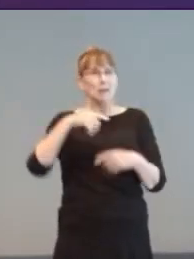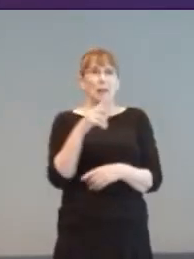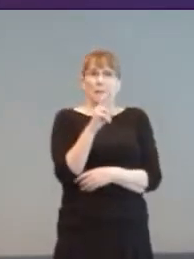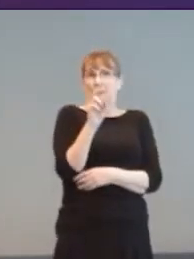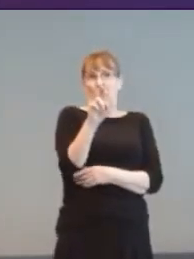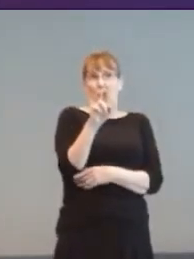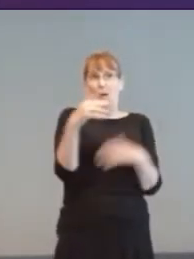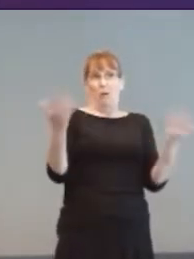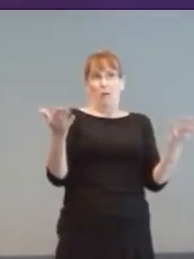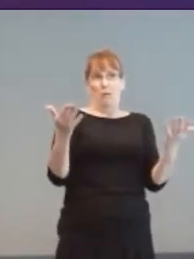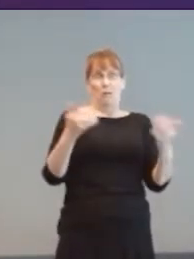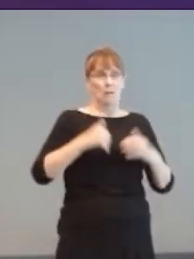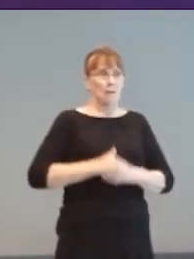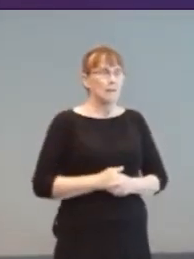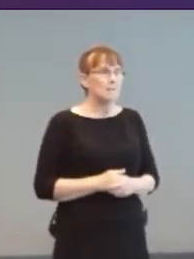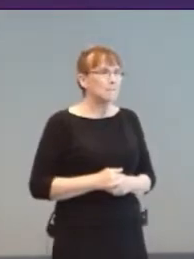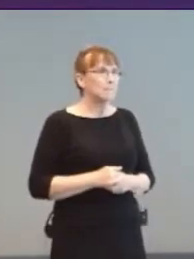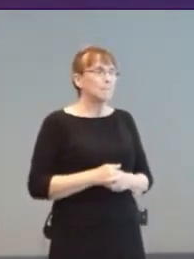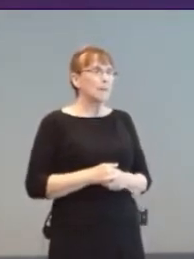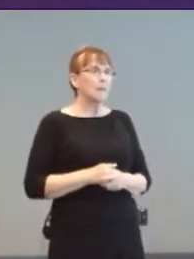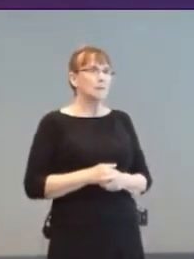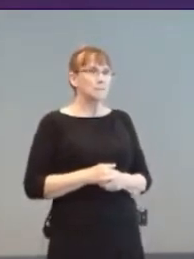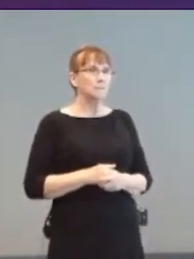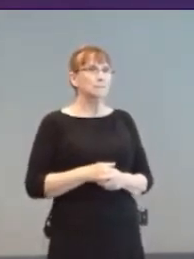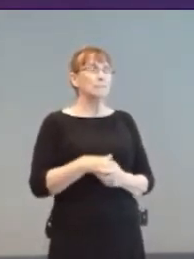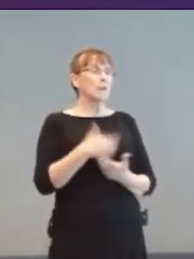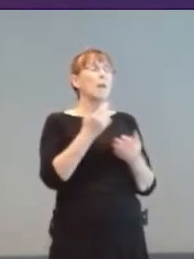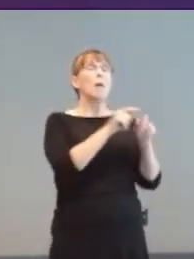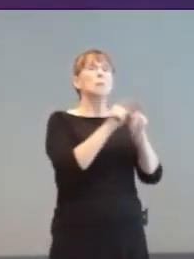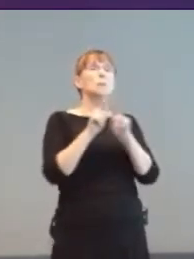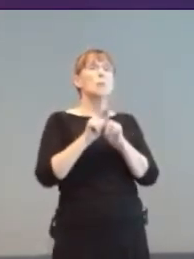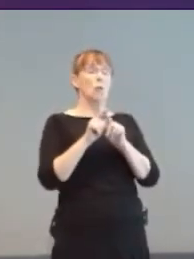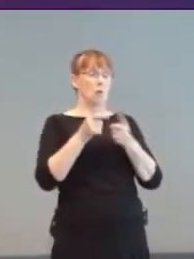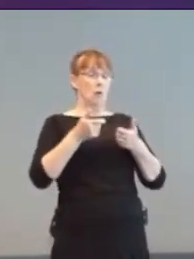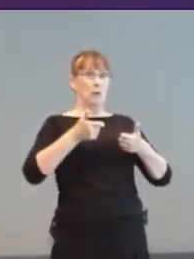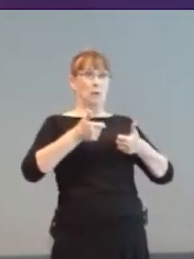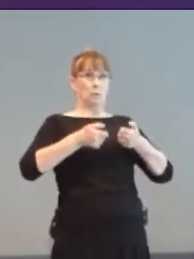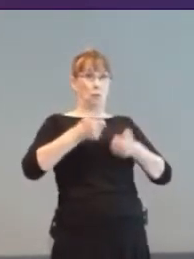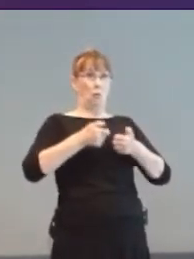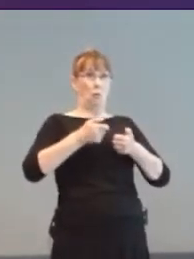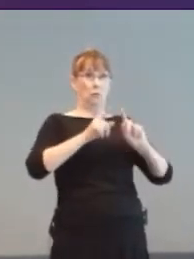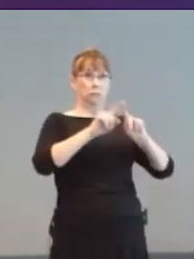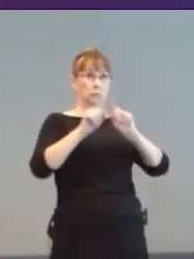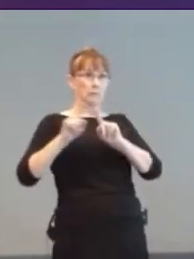allowing people to use whatever controller they need cross-platform. This may take legal action.